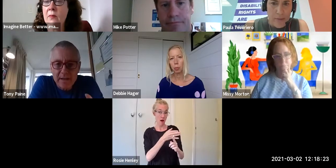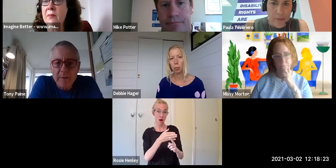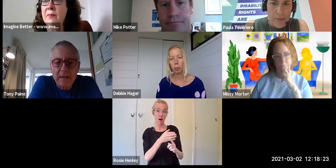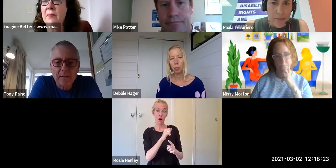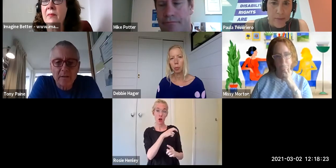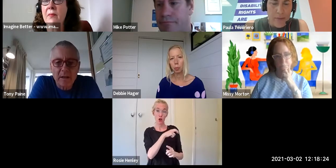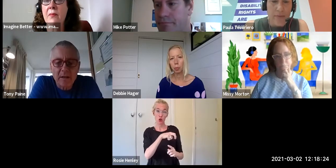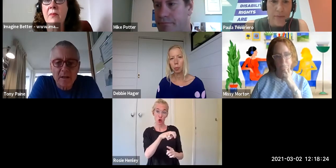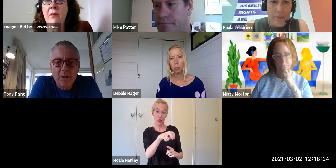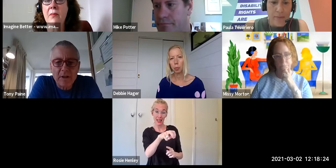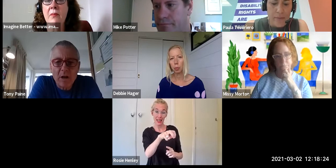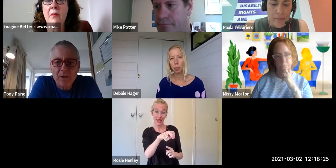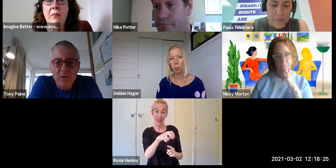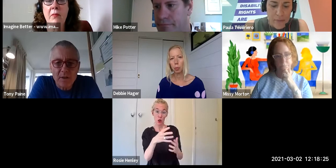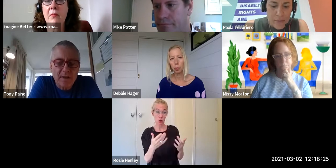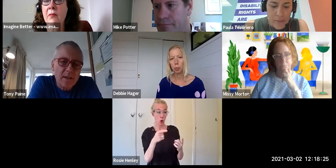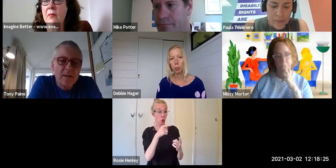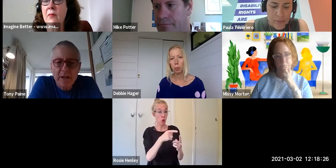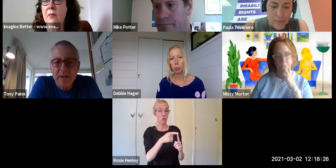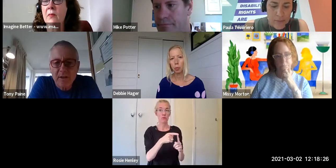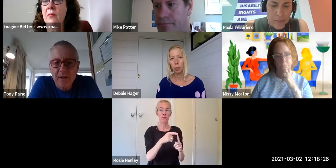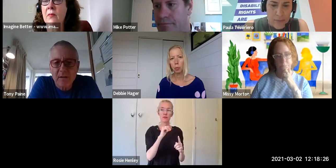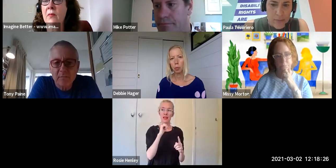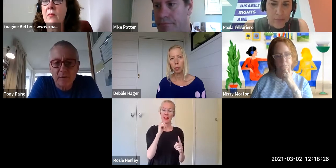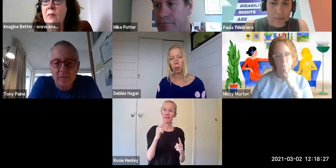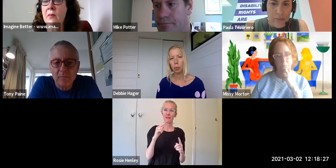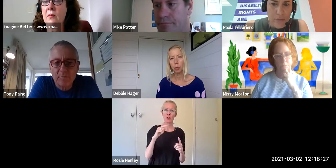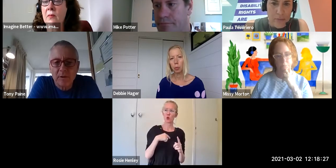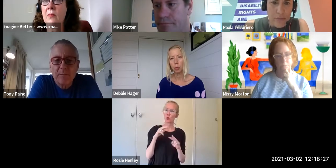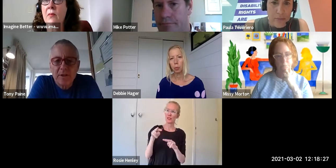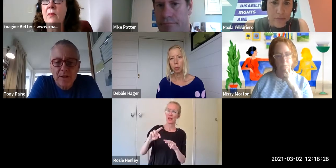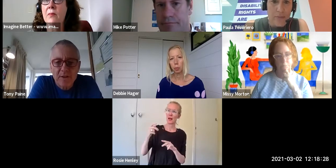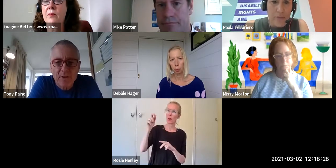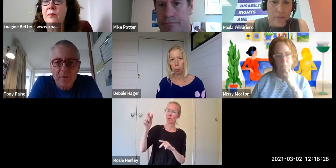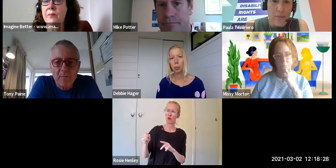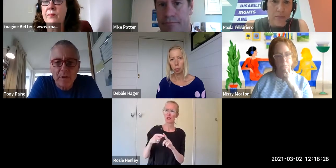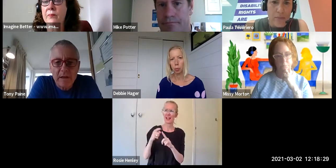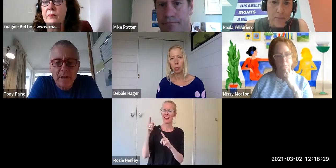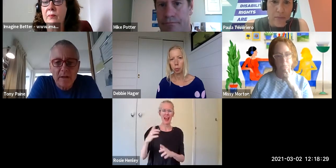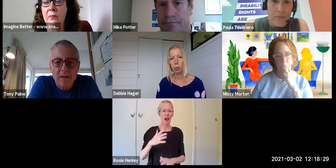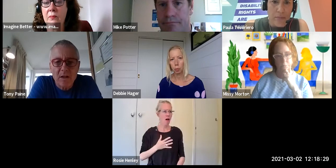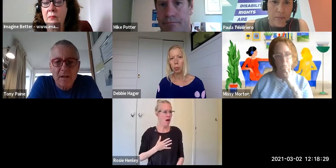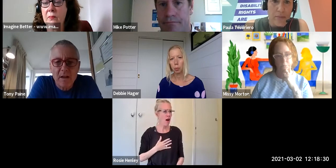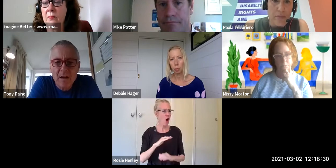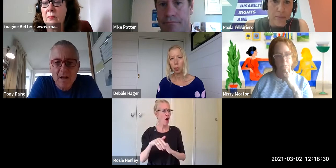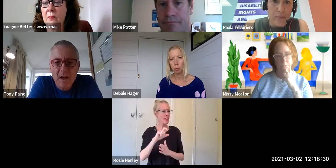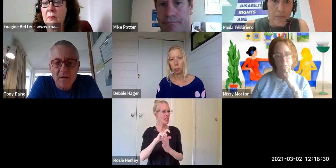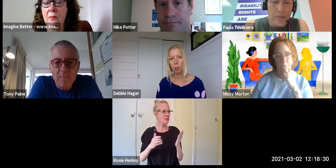cares about disability rights? You can see the injustices that - you know the deep injustices - that we have in our